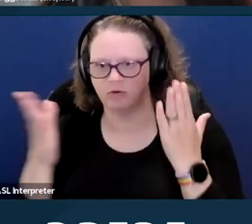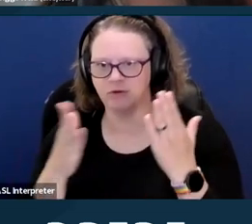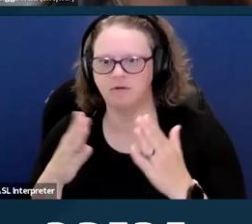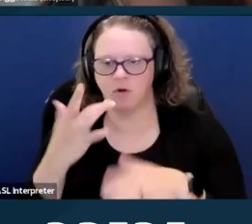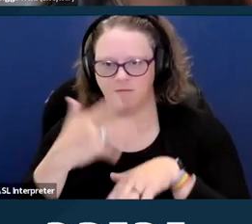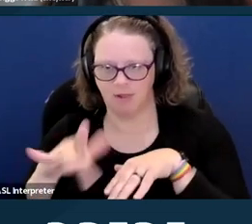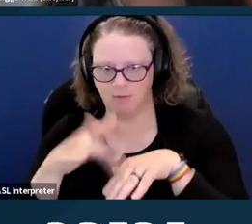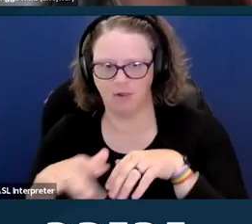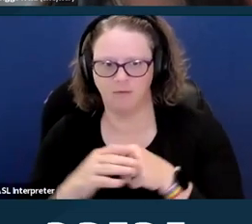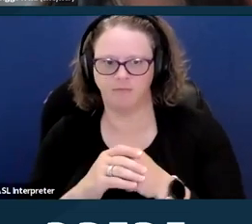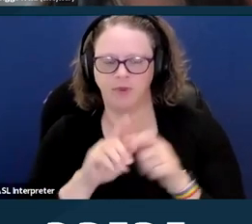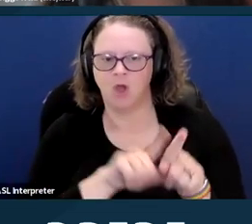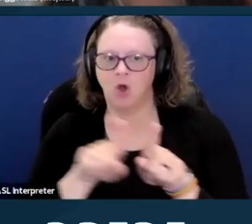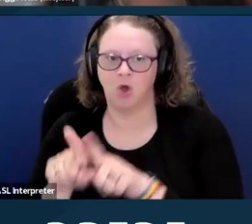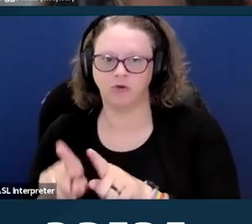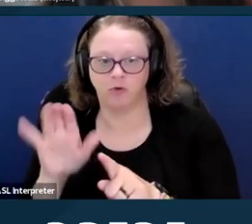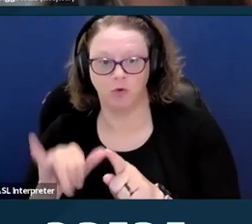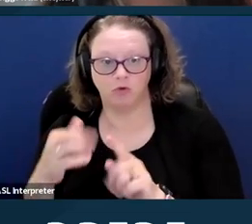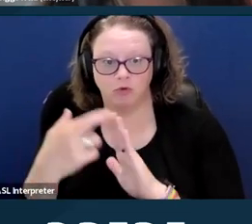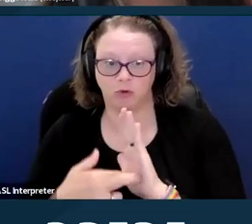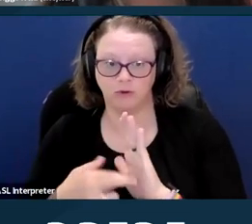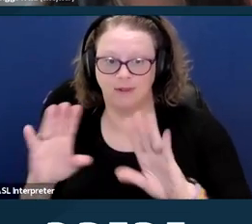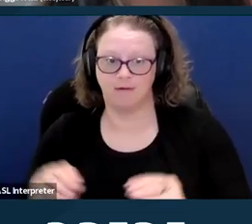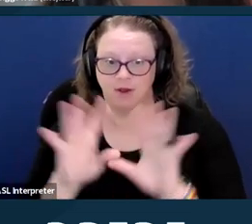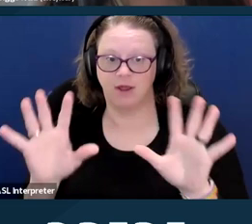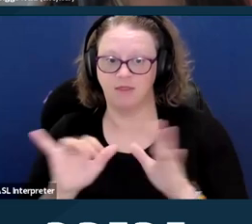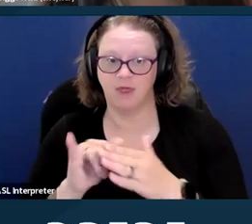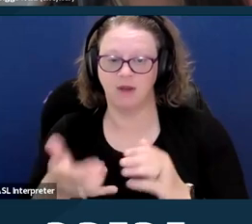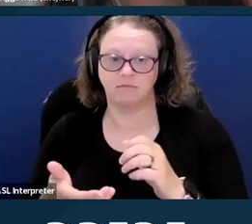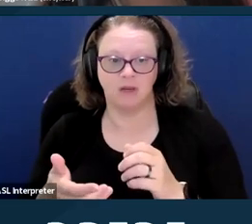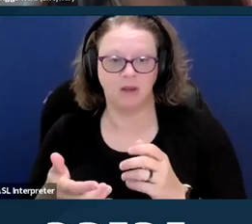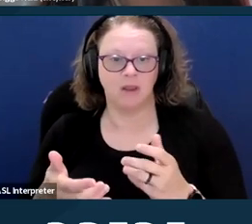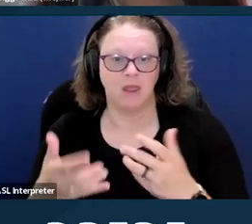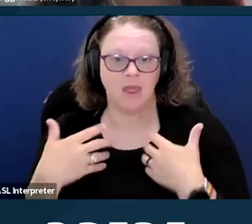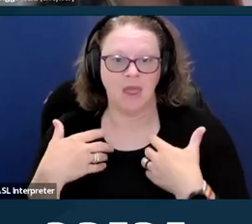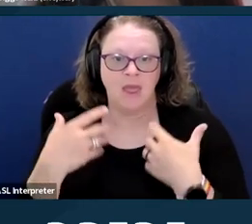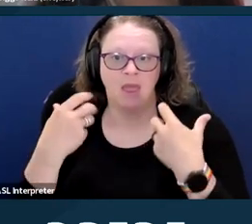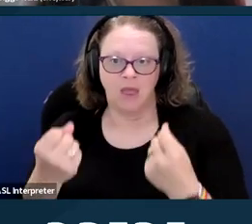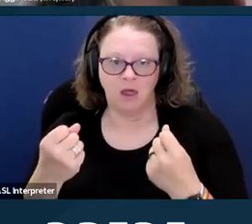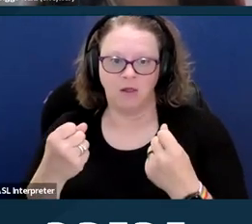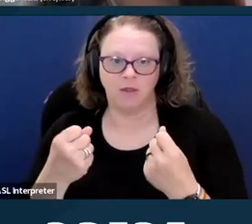But it also clarifies that health programs and activities offered via telehealth must be made in,